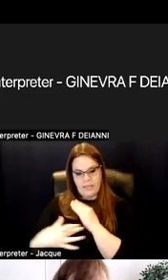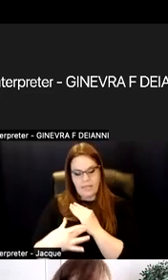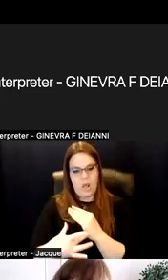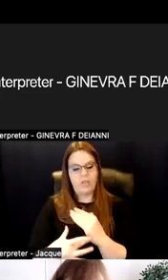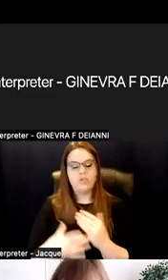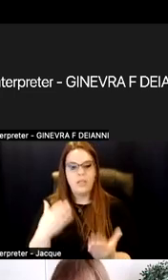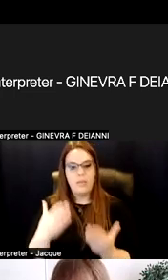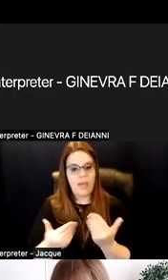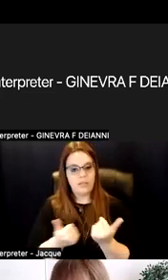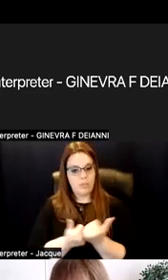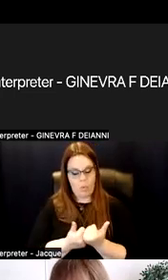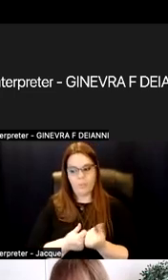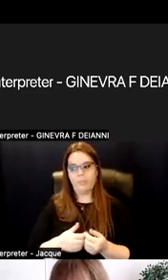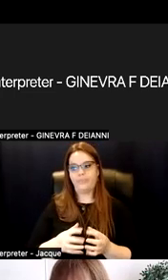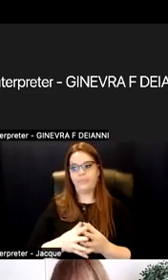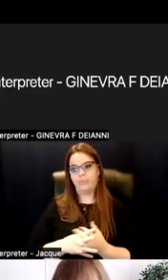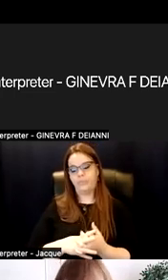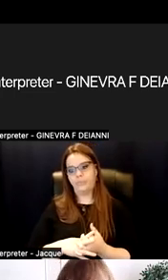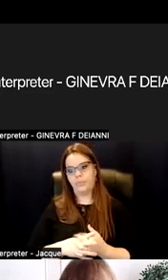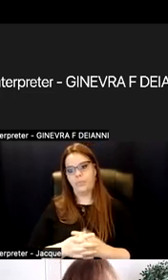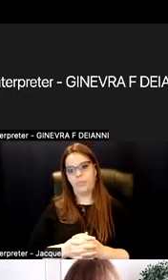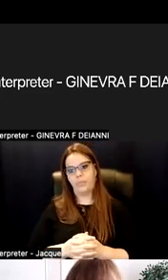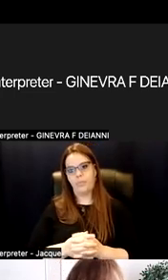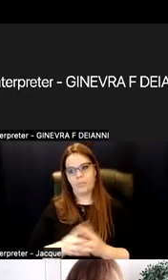There are a variety of ways. I'm going to show you the graphic again.